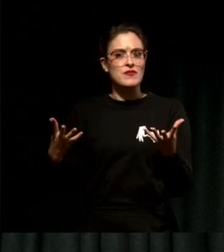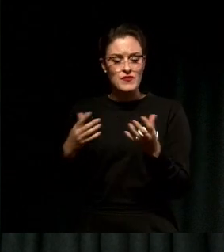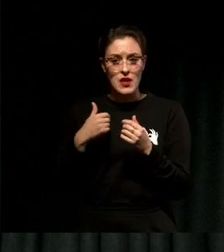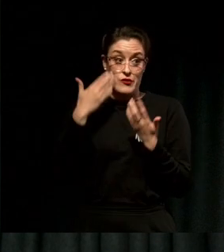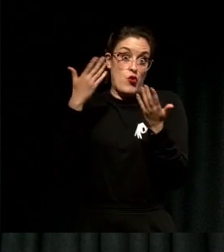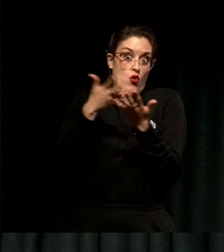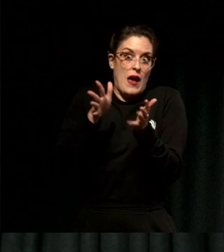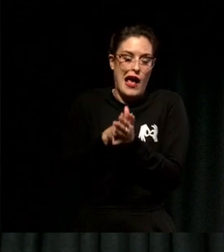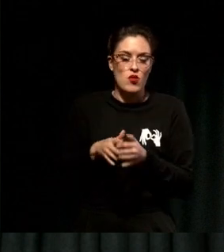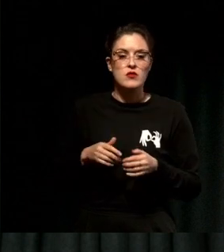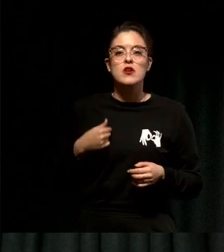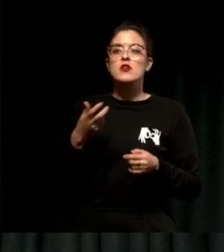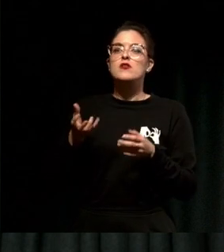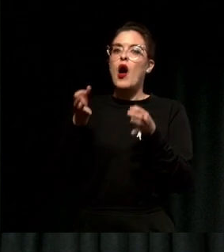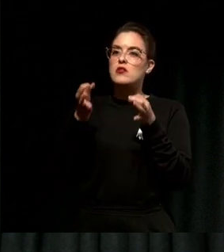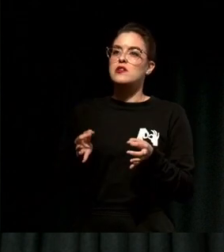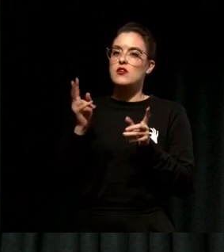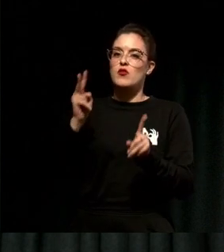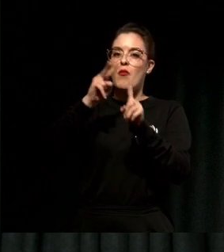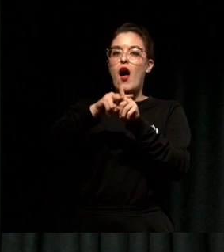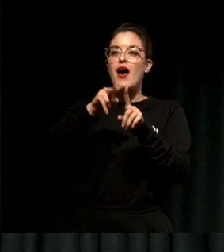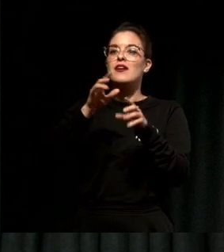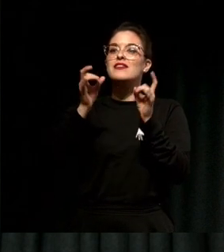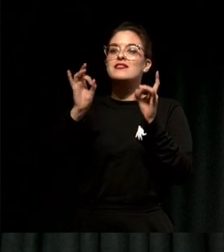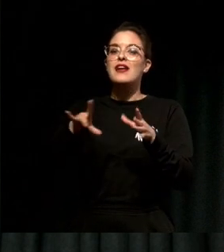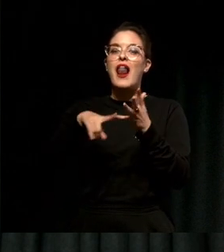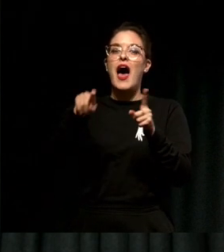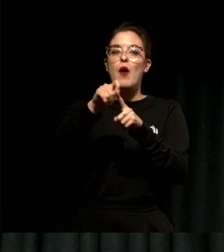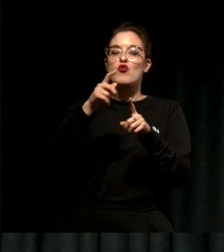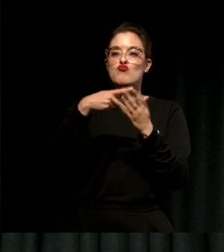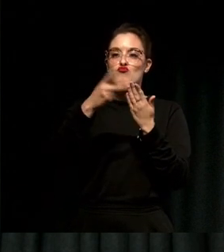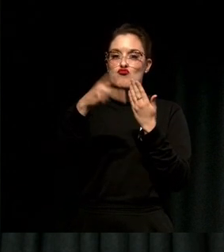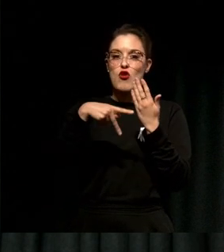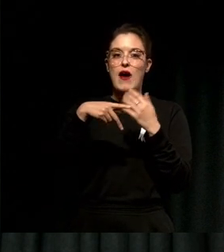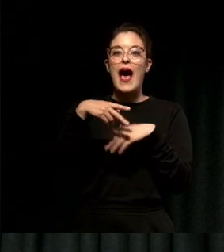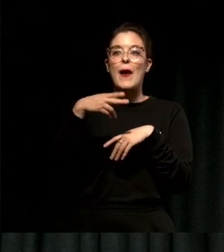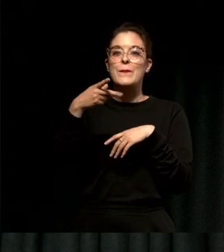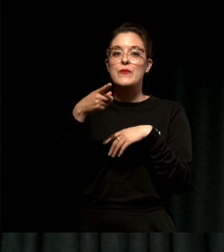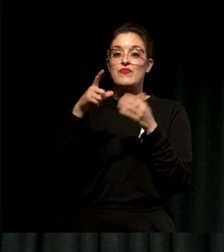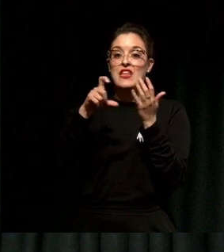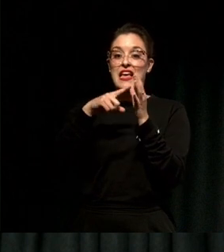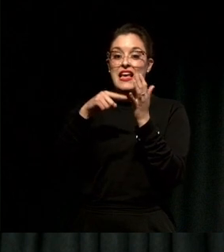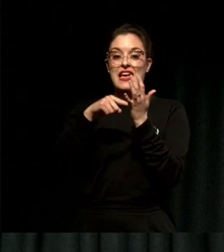So I decided to apply for a startup program called Catalysr. The founder of Catalysr is Usman and he's in this room today.